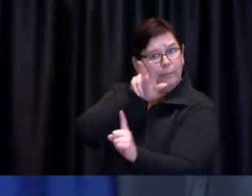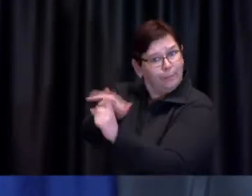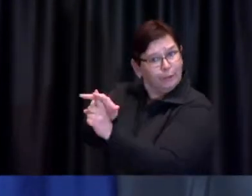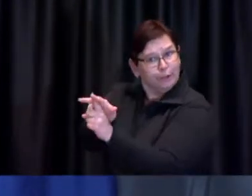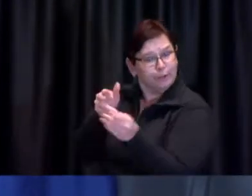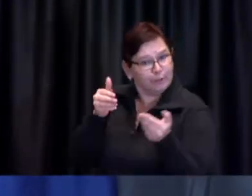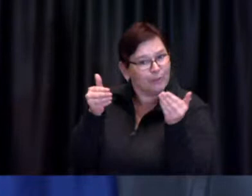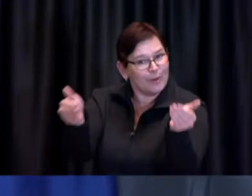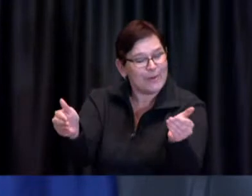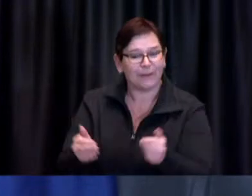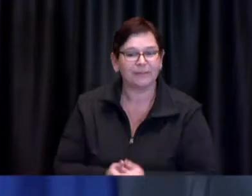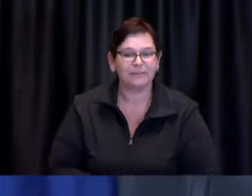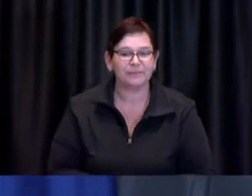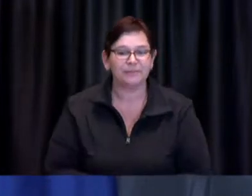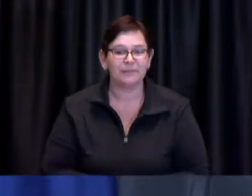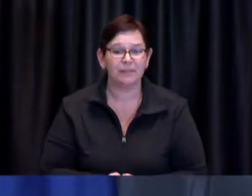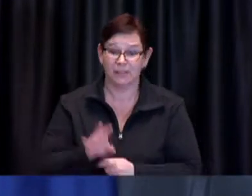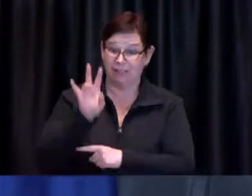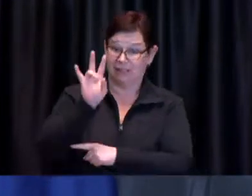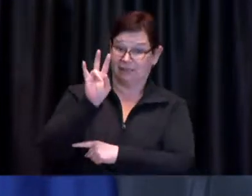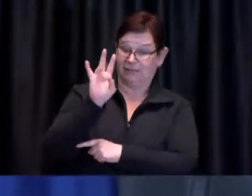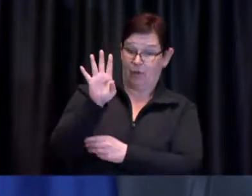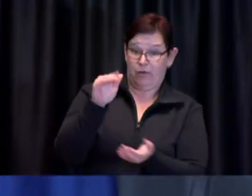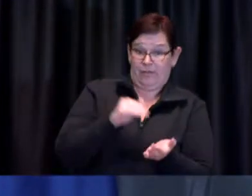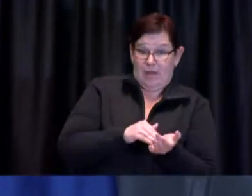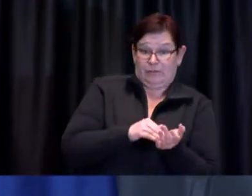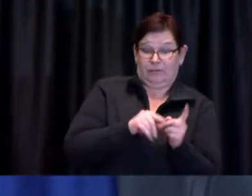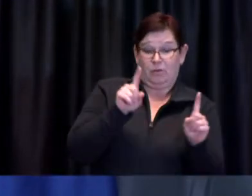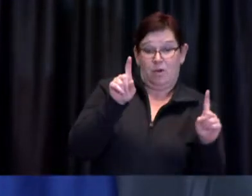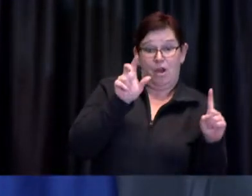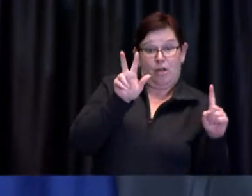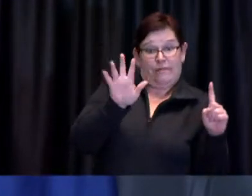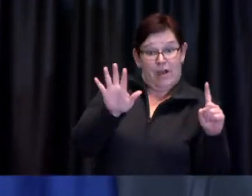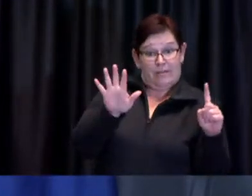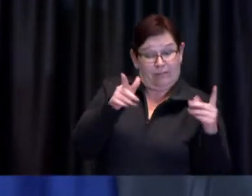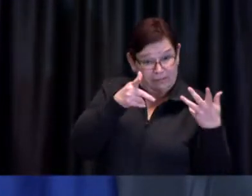74,185 people signed up for their shot over the weekend